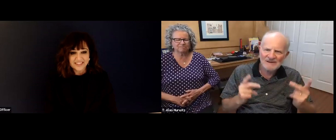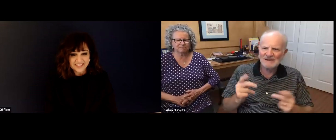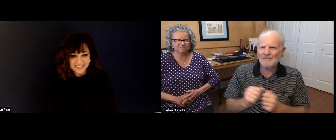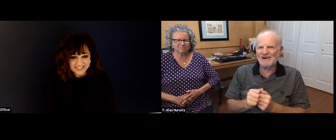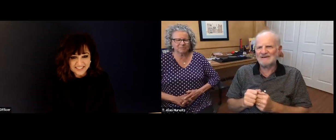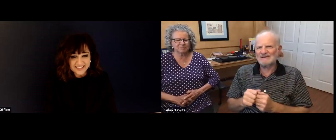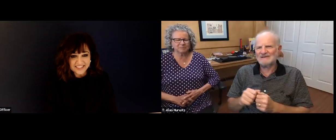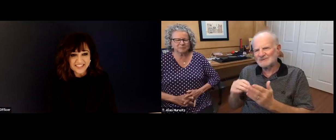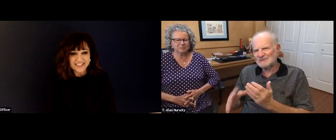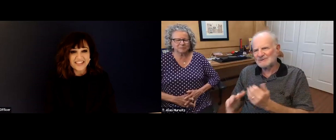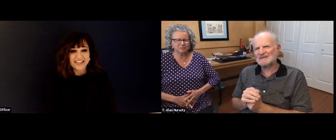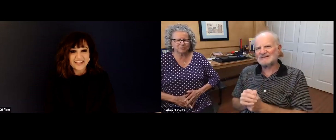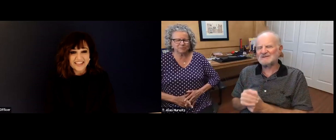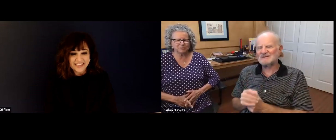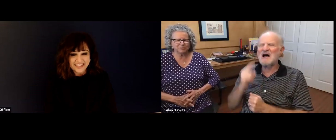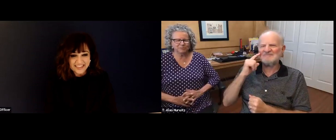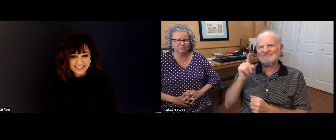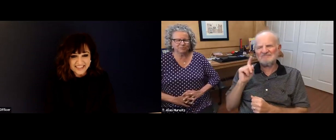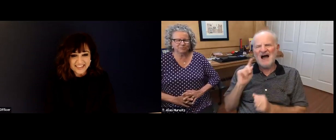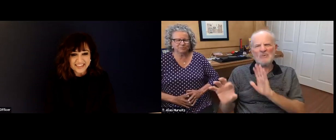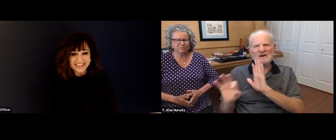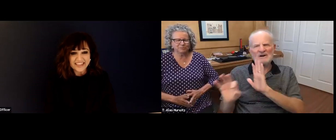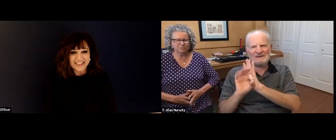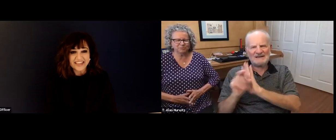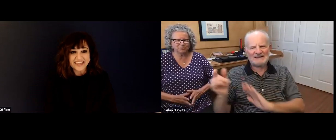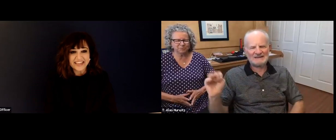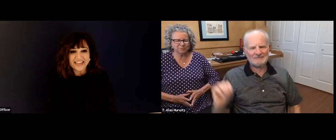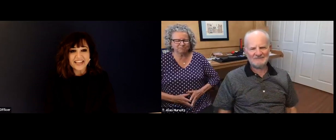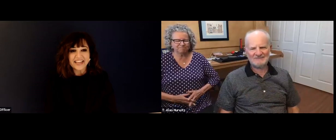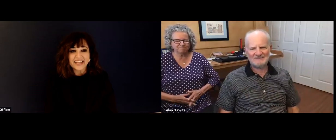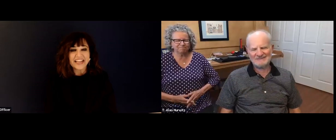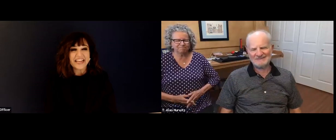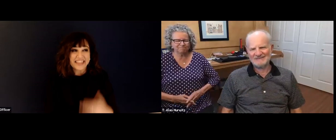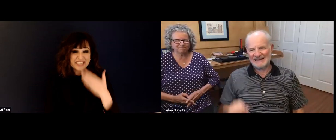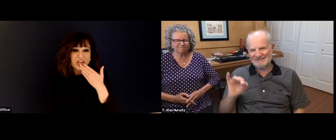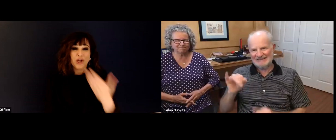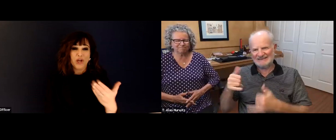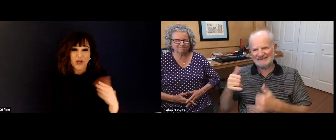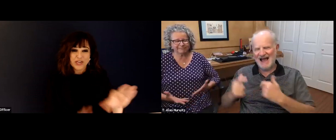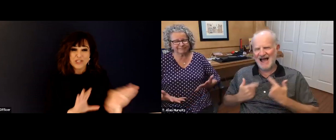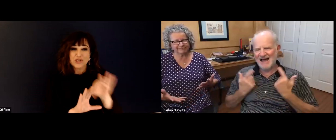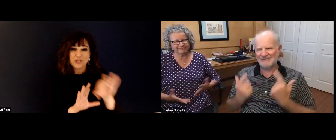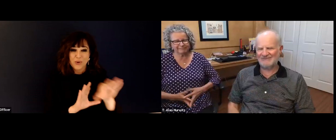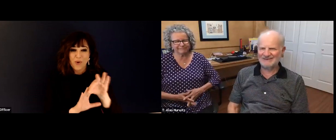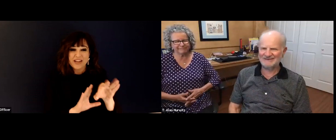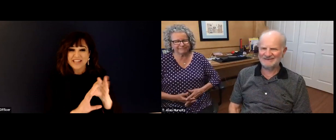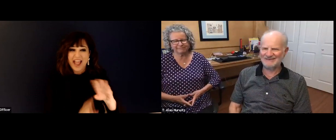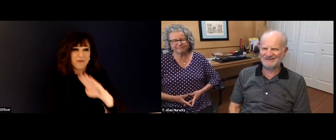movies. very philosophical bent. very supportive of young people,